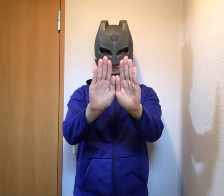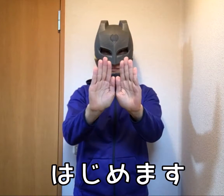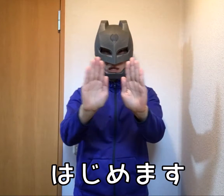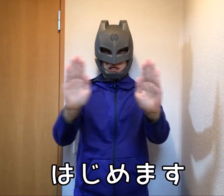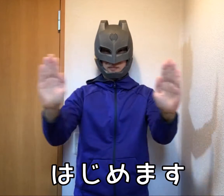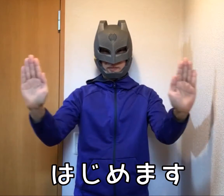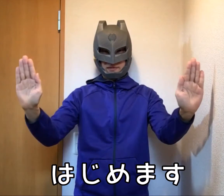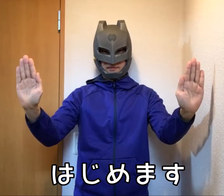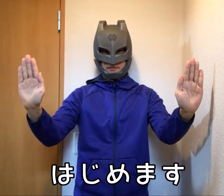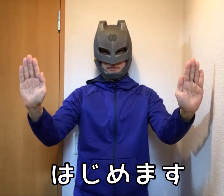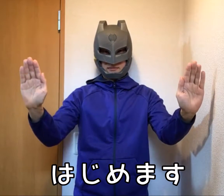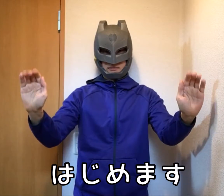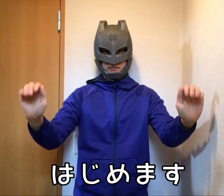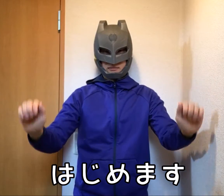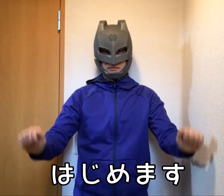Let's start